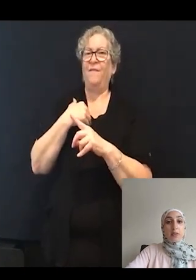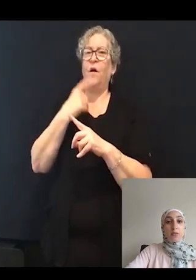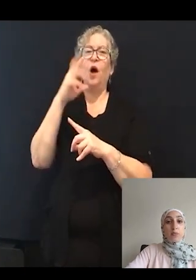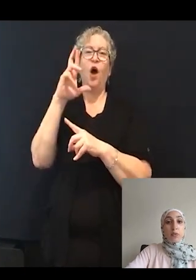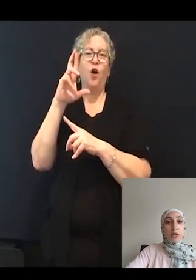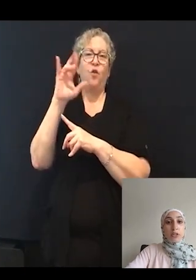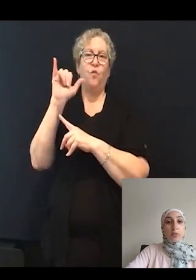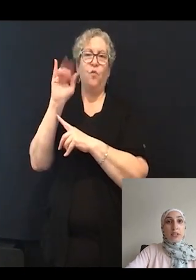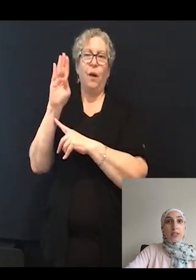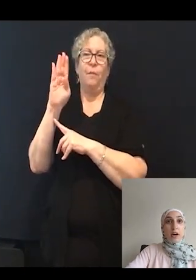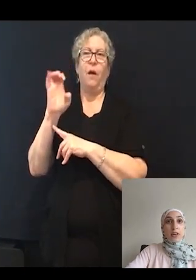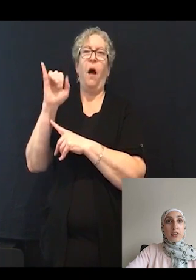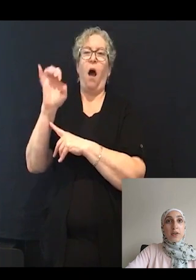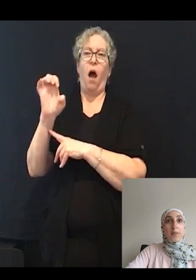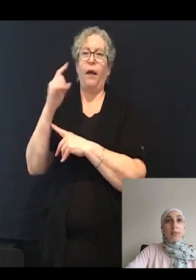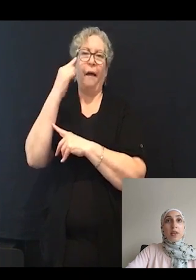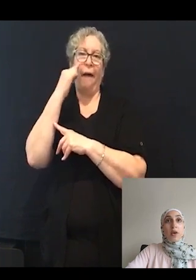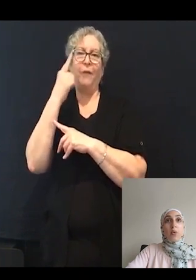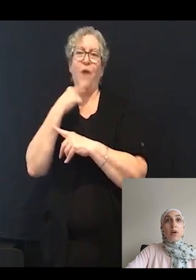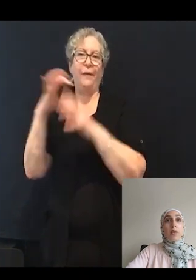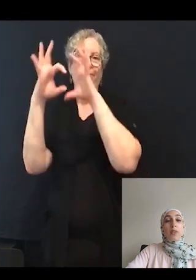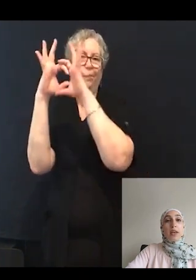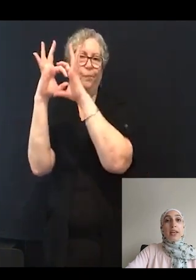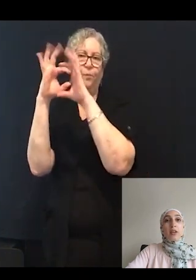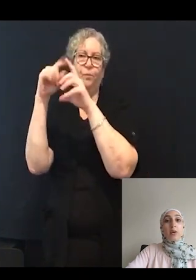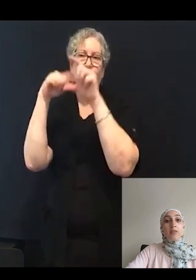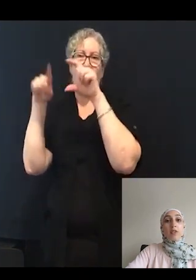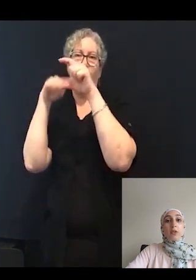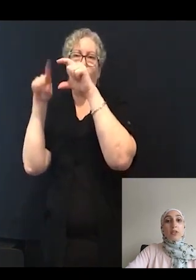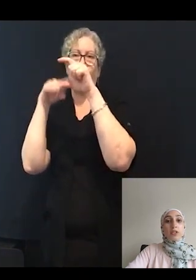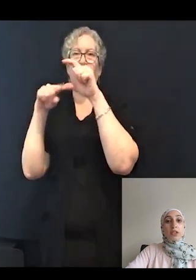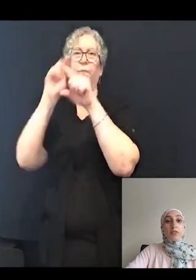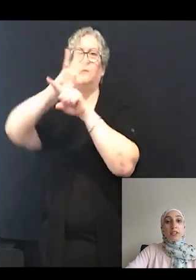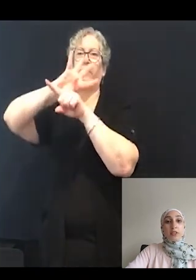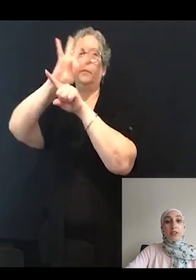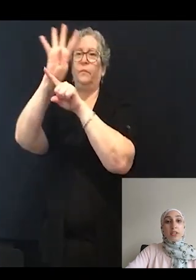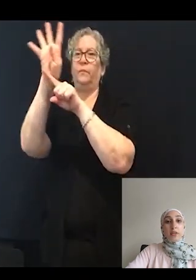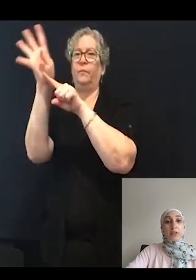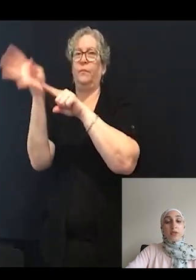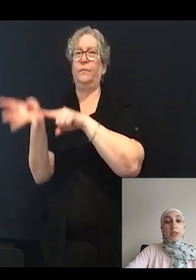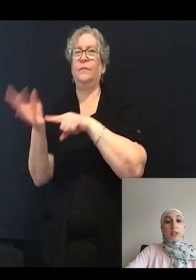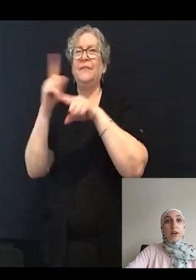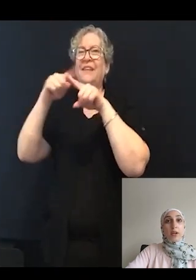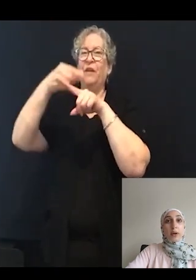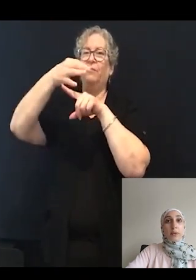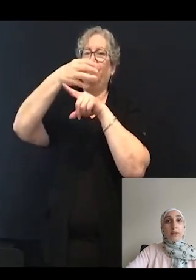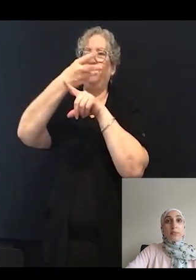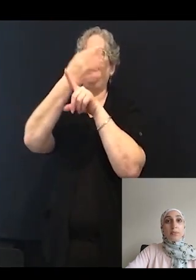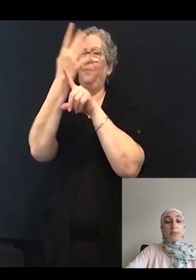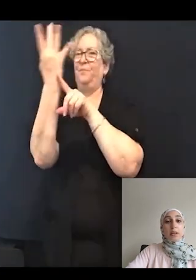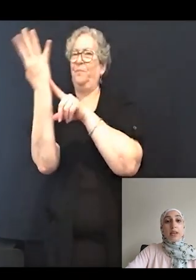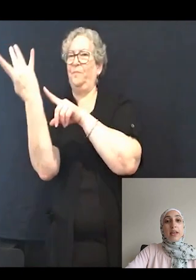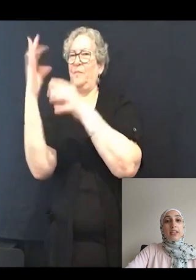this large red dot here, with a halo of glutamatergic vesicles tethered to it all around.